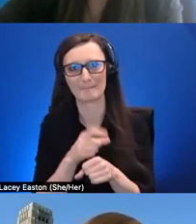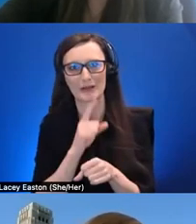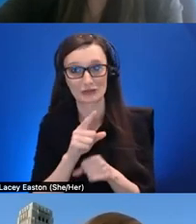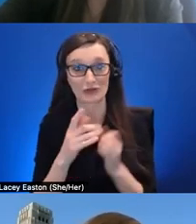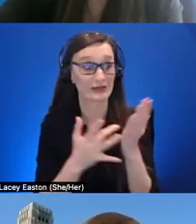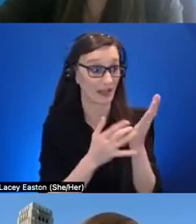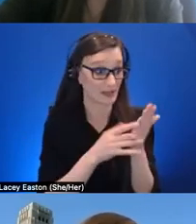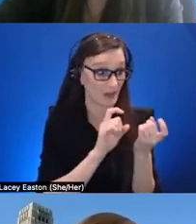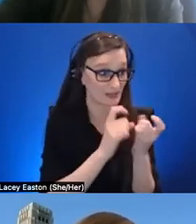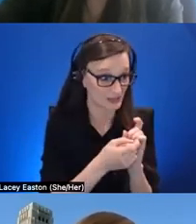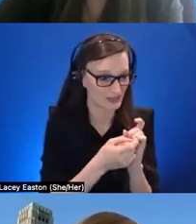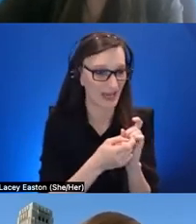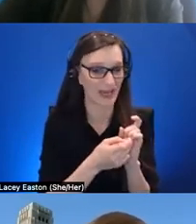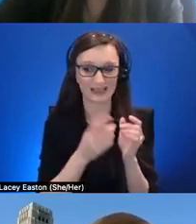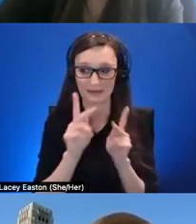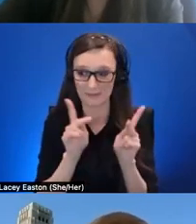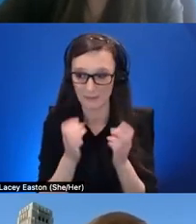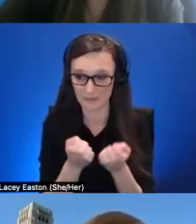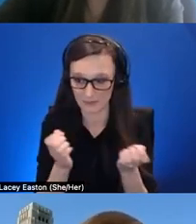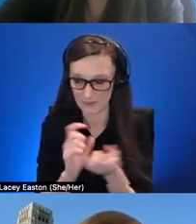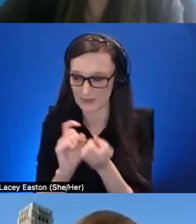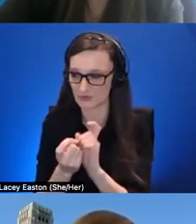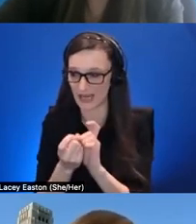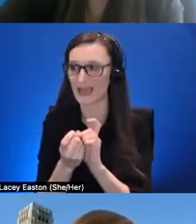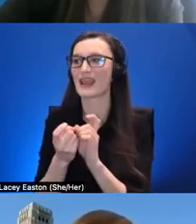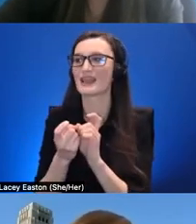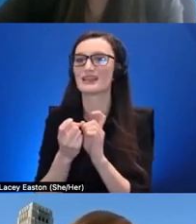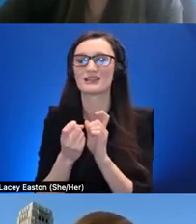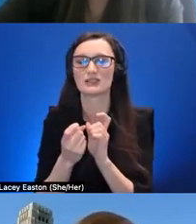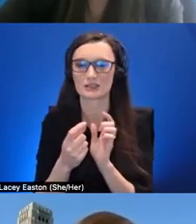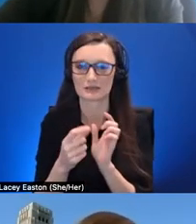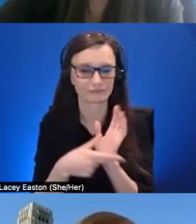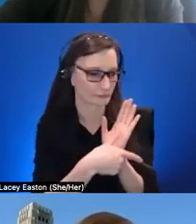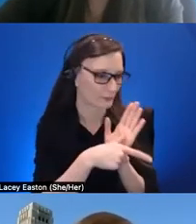people's devices change and so forth constantly reviewing those and making sure that they are